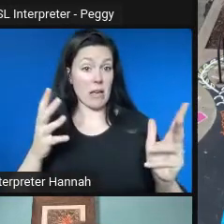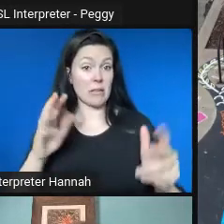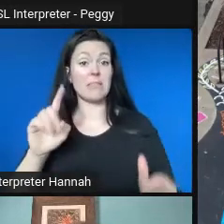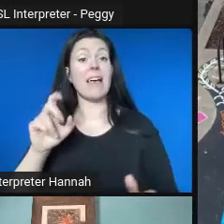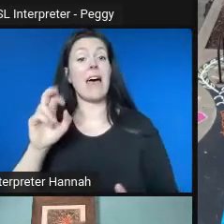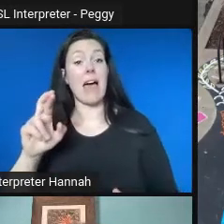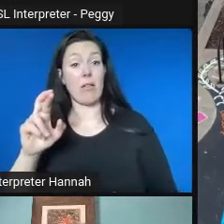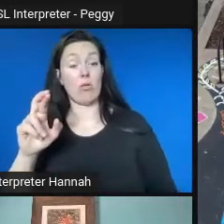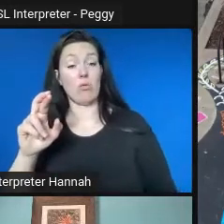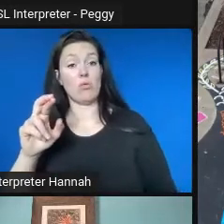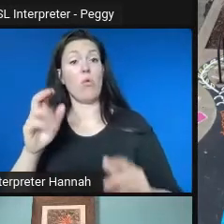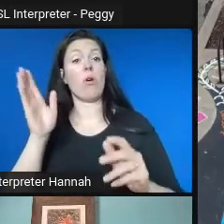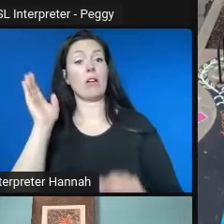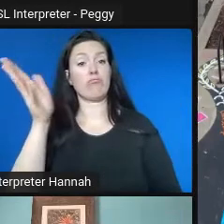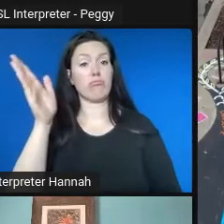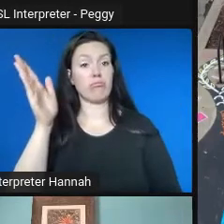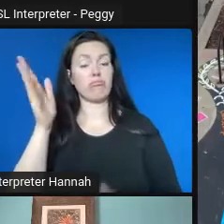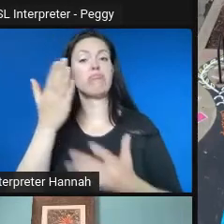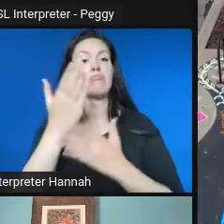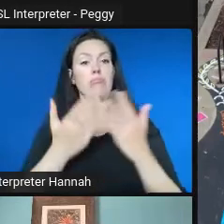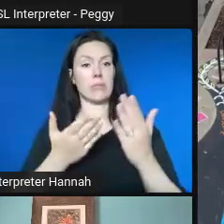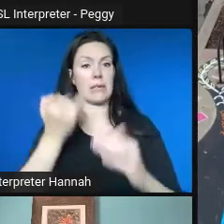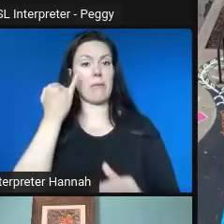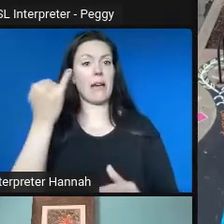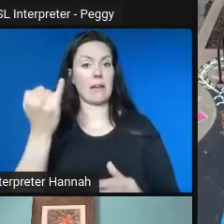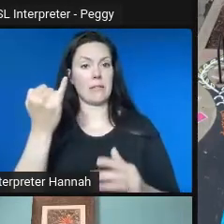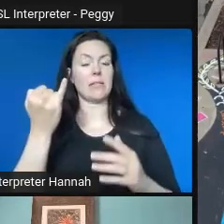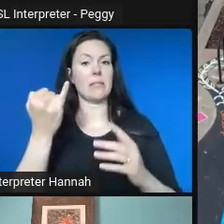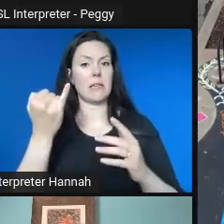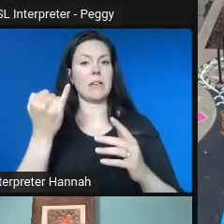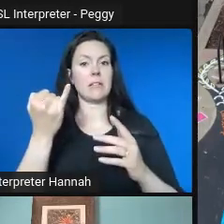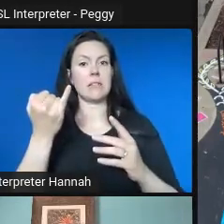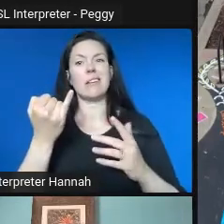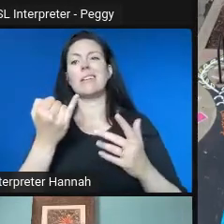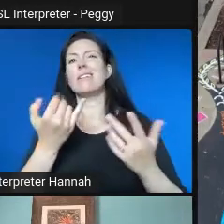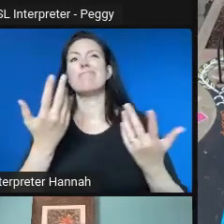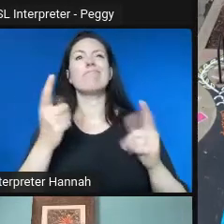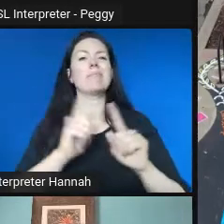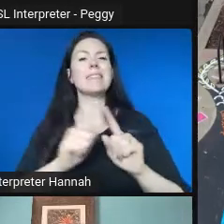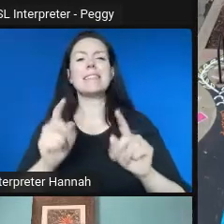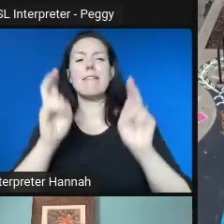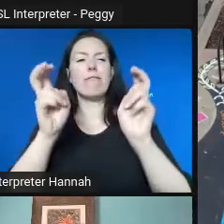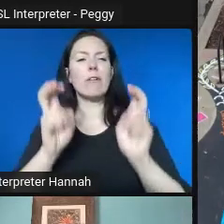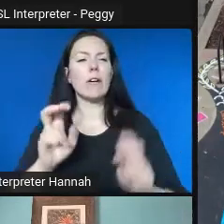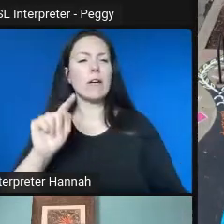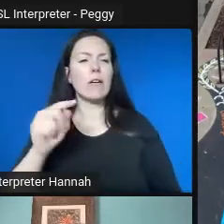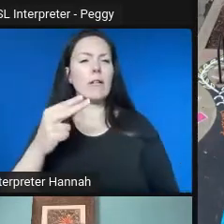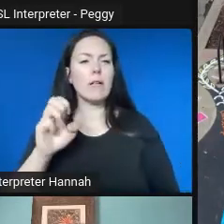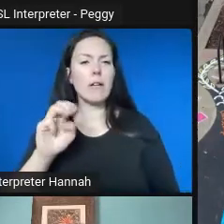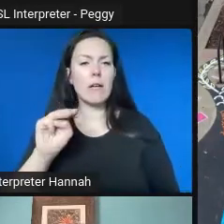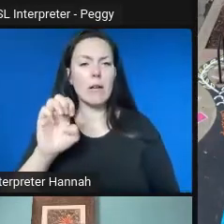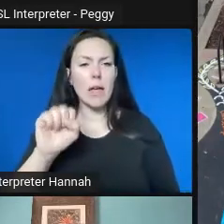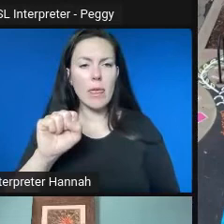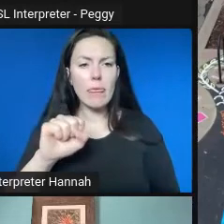for how we could-- the themes that she heard emerging from that engagement work.